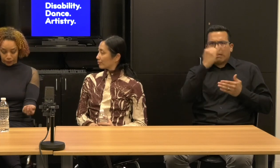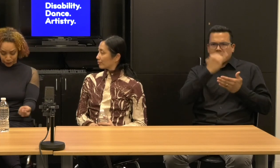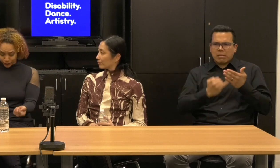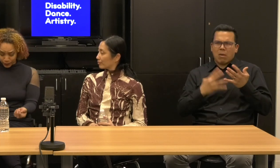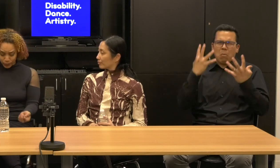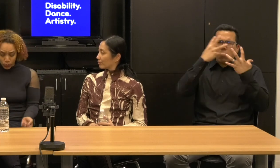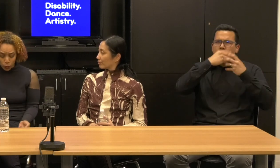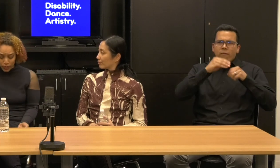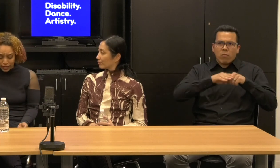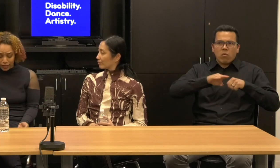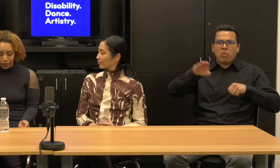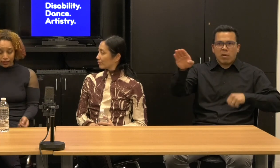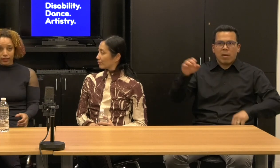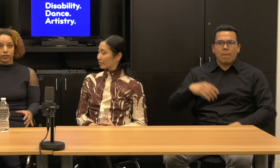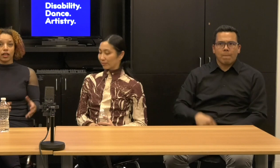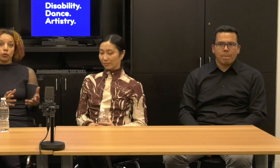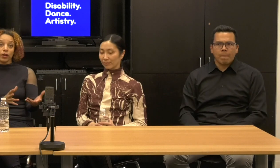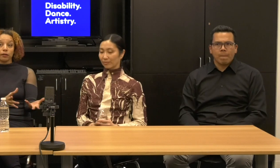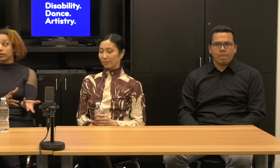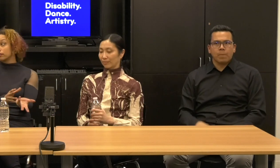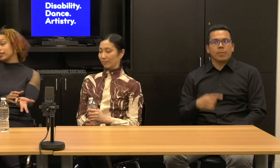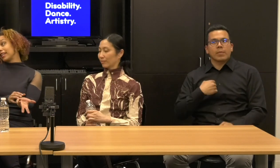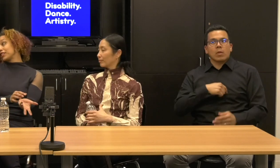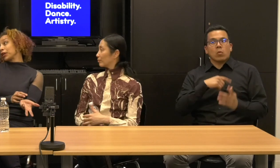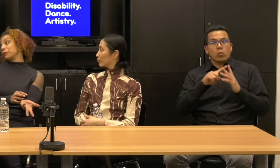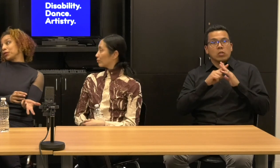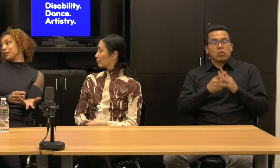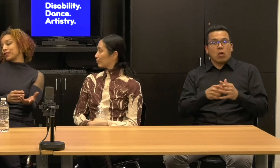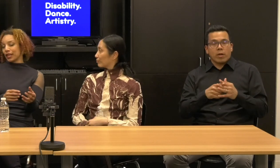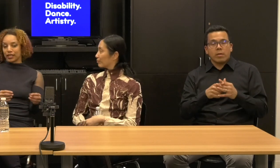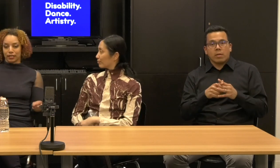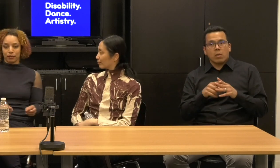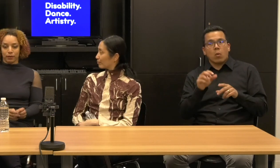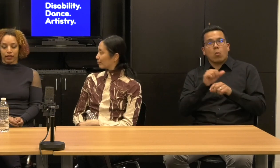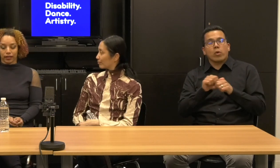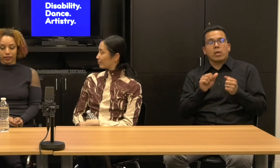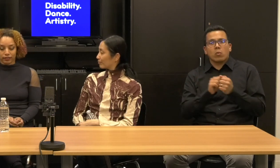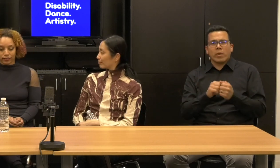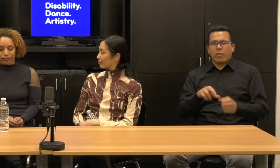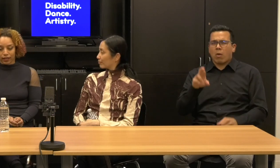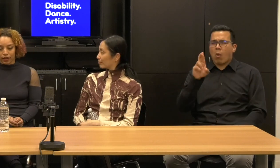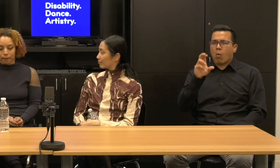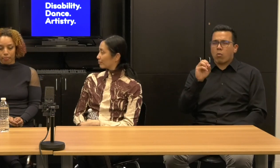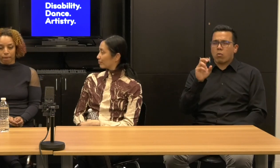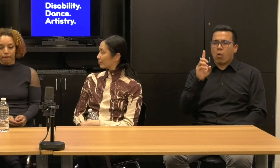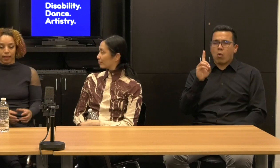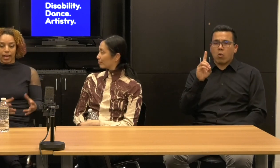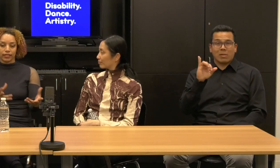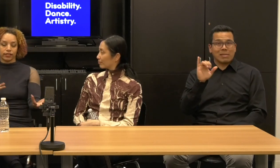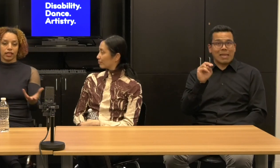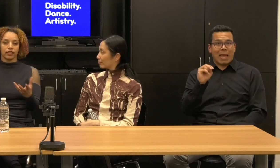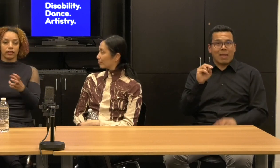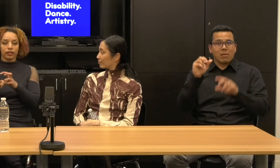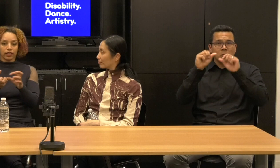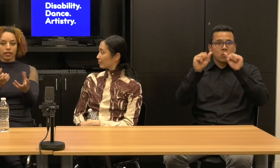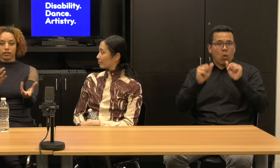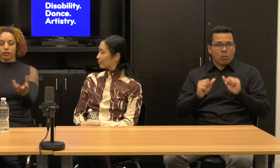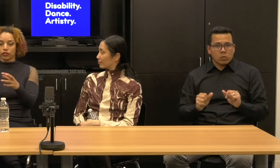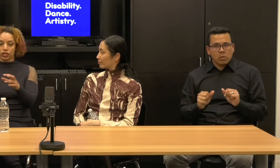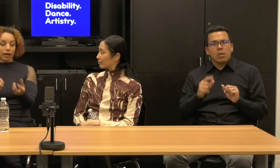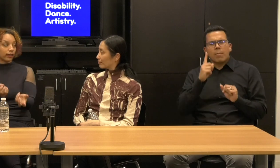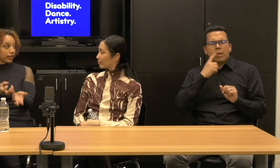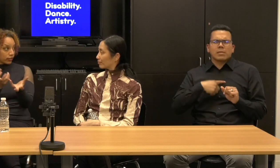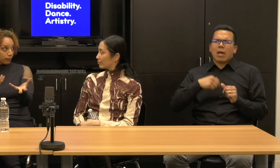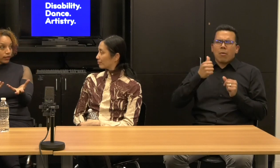We started working with the Rodin sculptures simply because I had seen these notices about